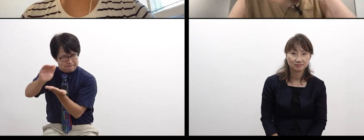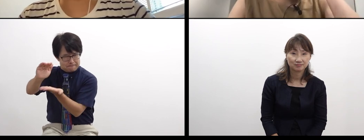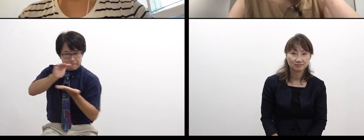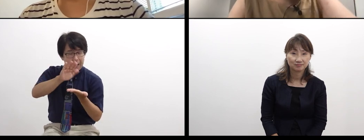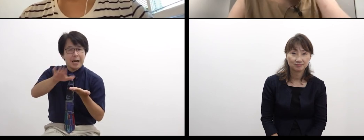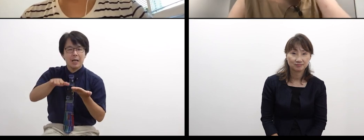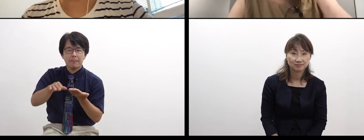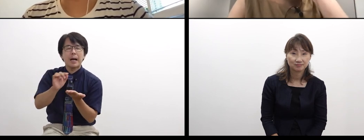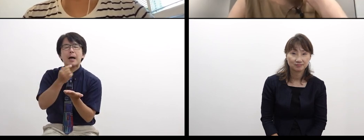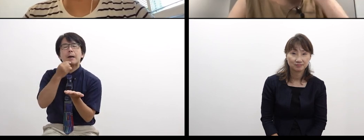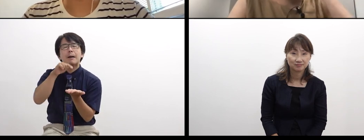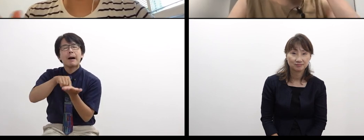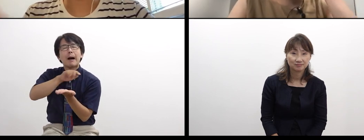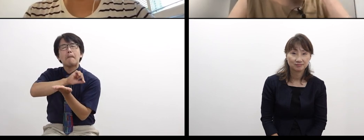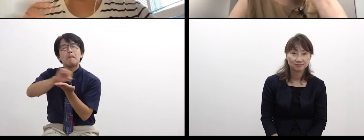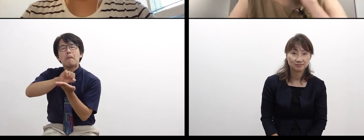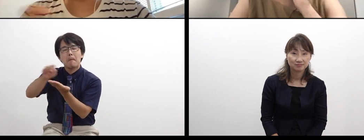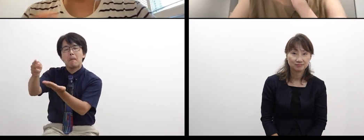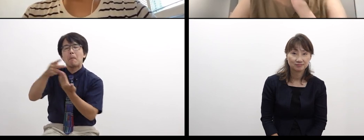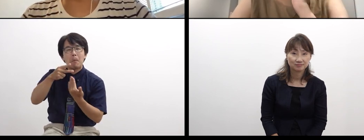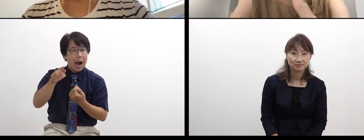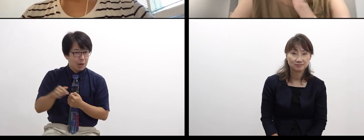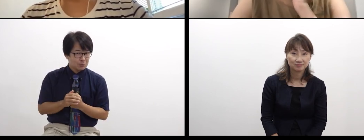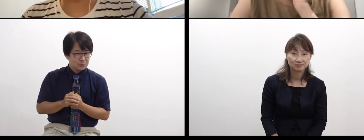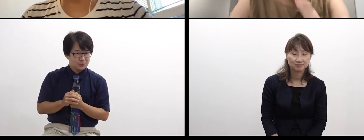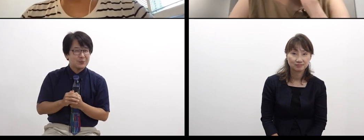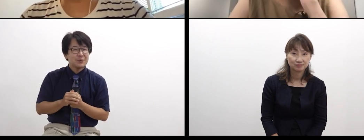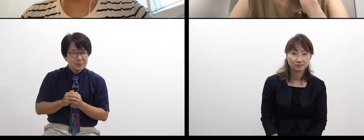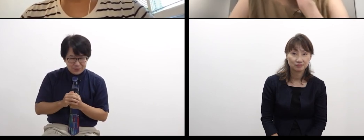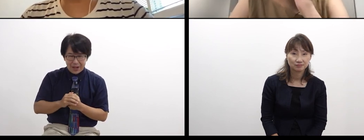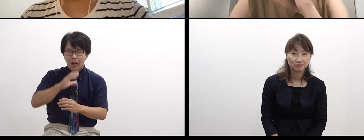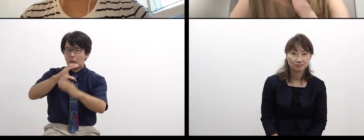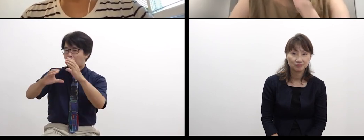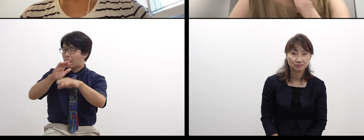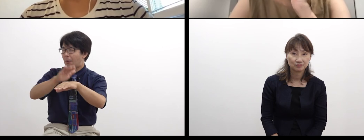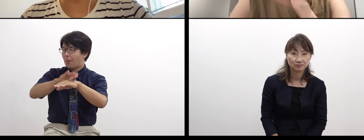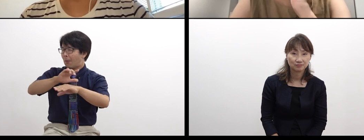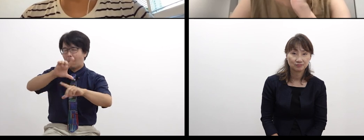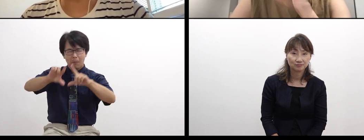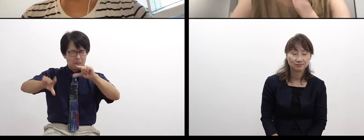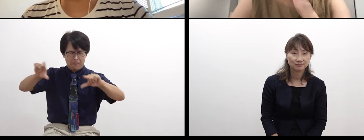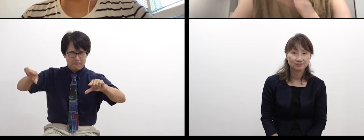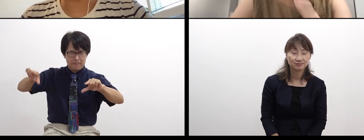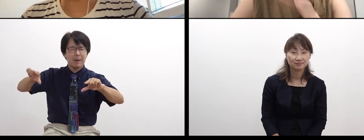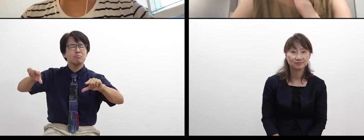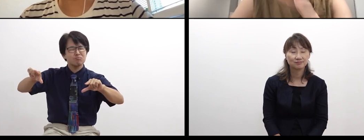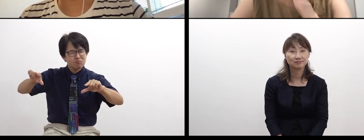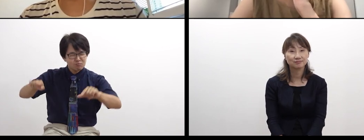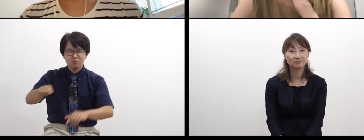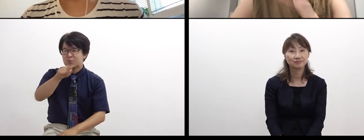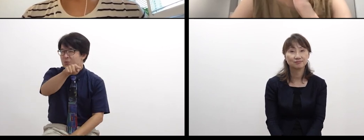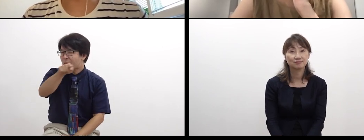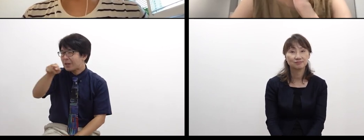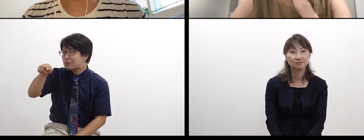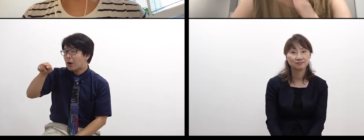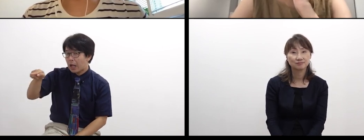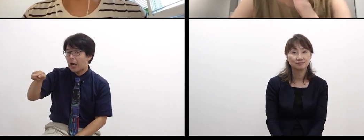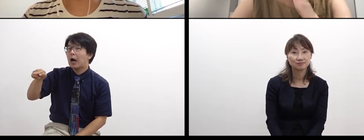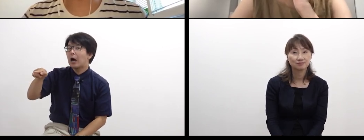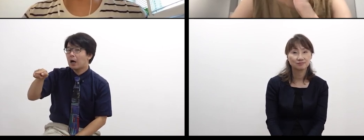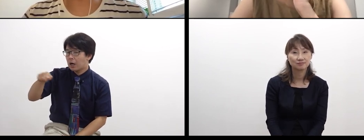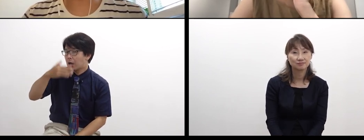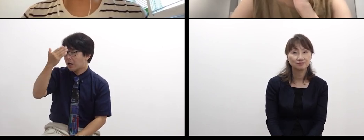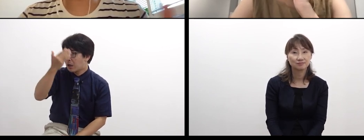All communications are different, and it’s not true that